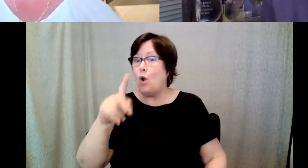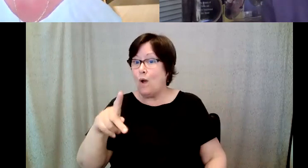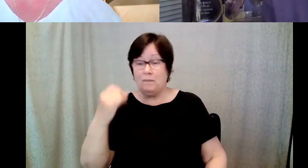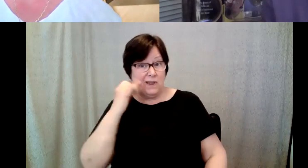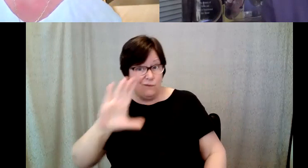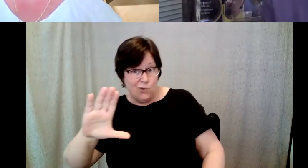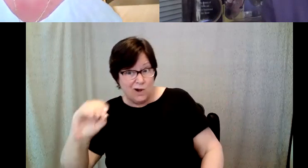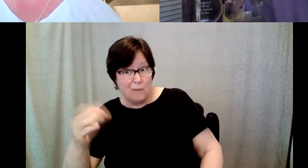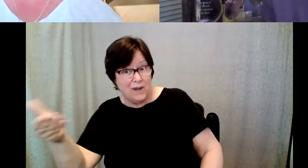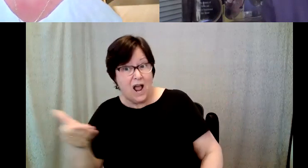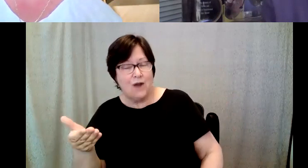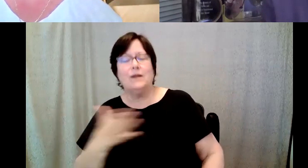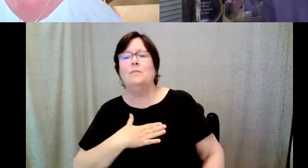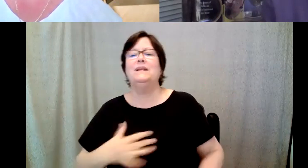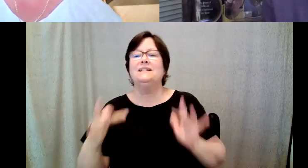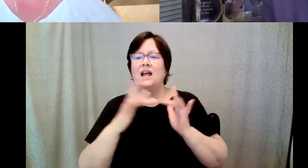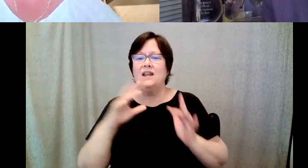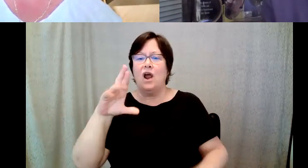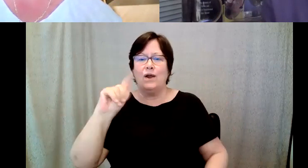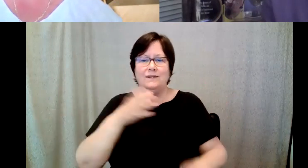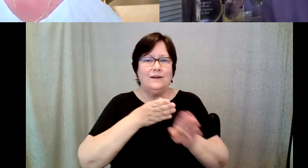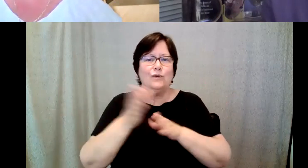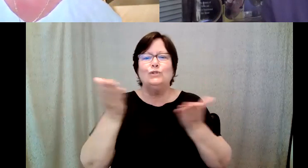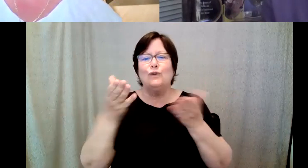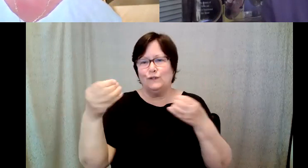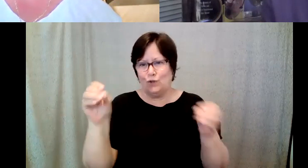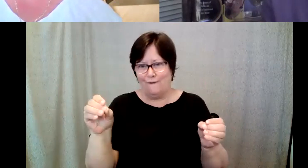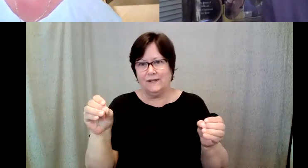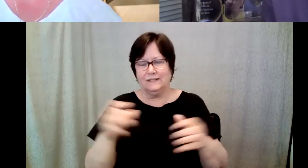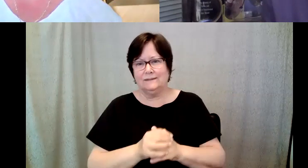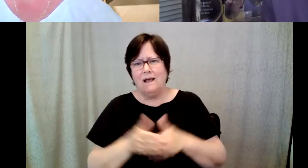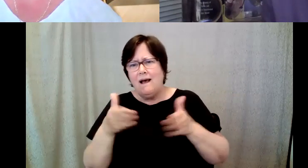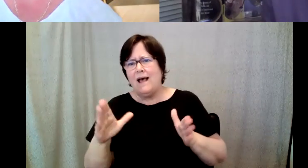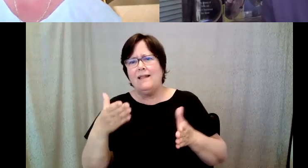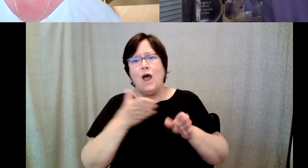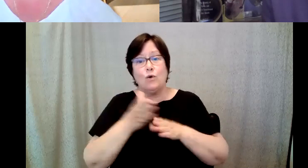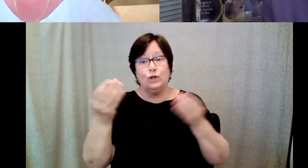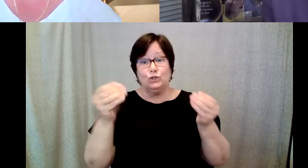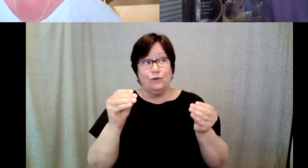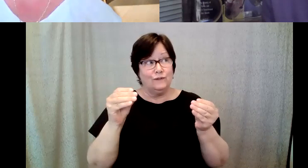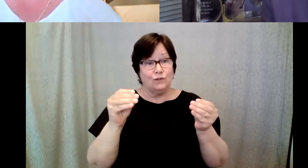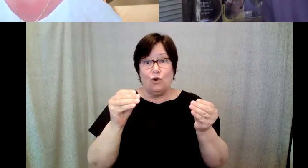Kelly Redder: Please contact RIT career services office and allow them to post that position in our systems.